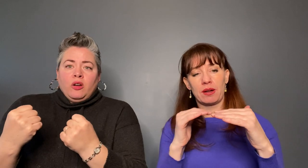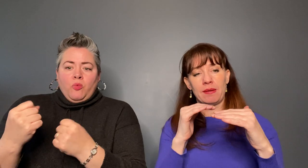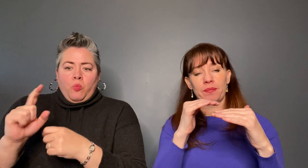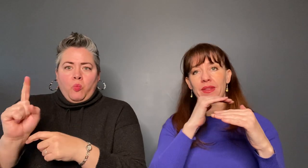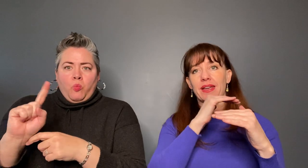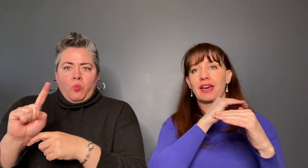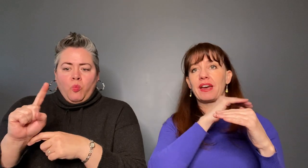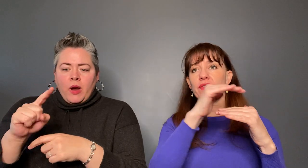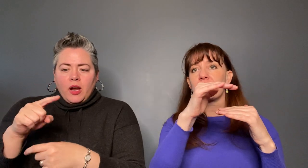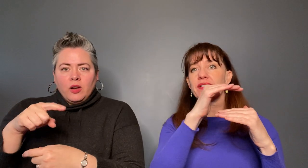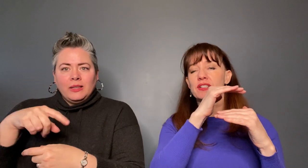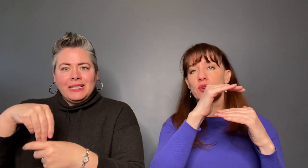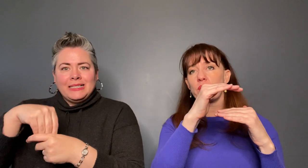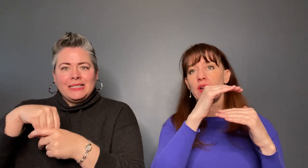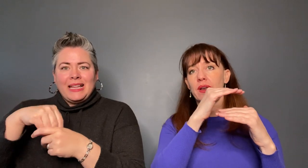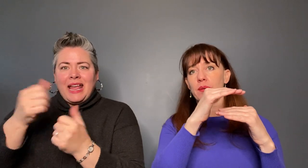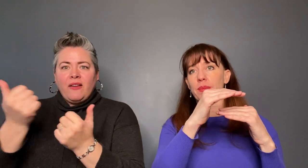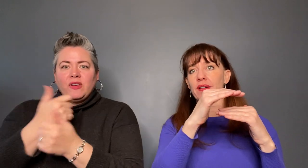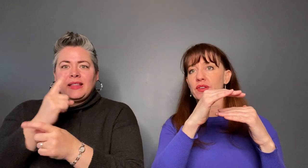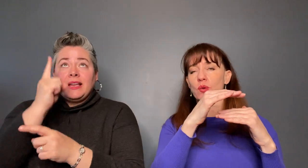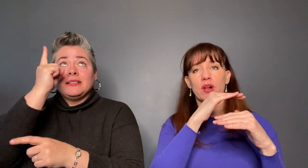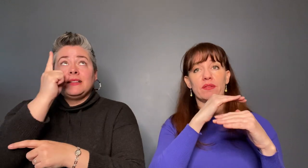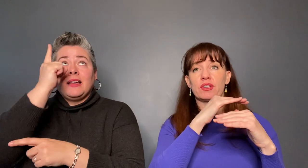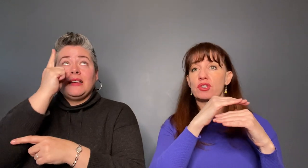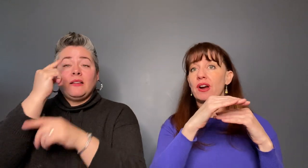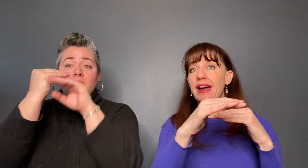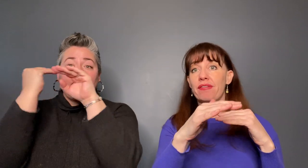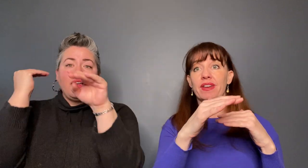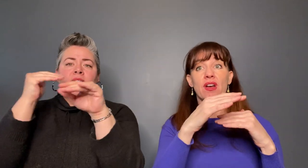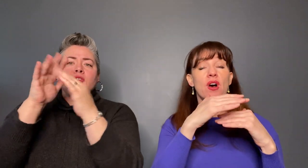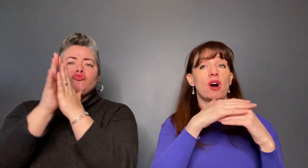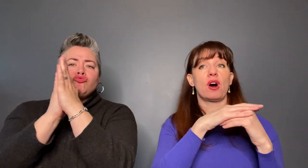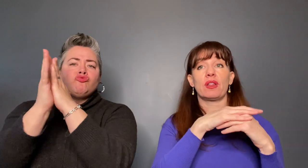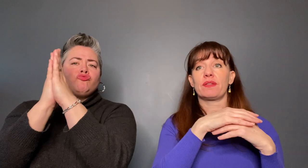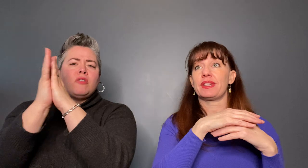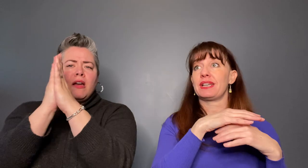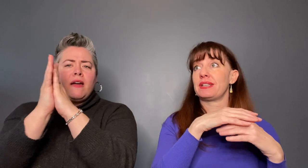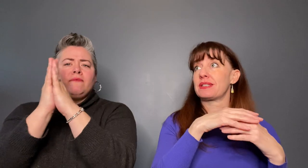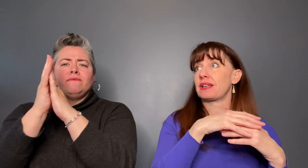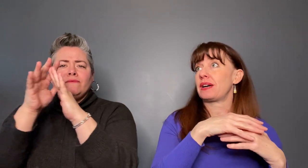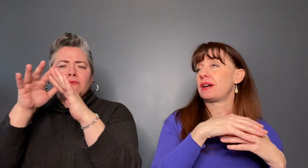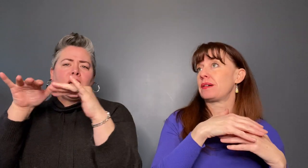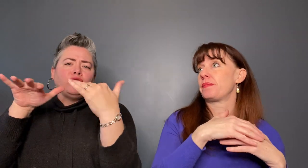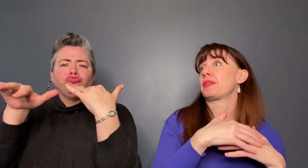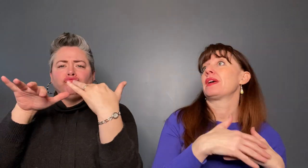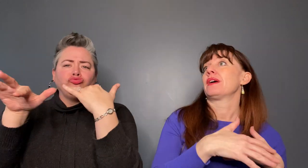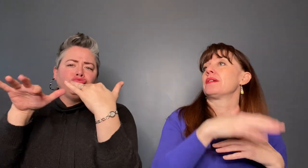everything that's going on above you: all of the traffic, all of these the